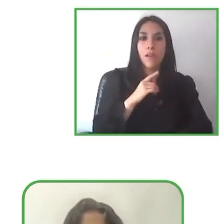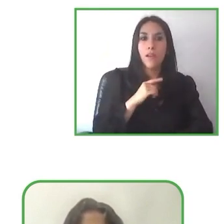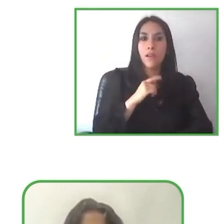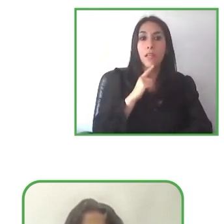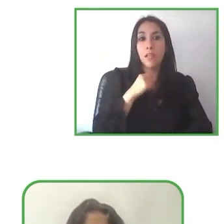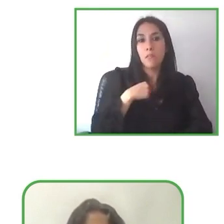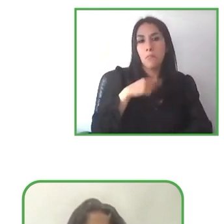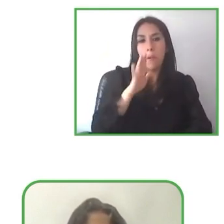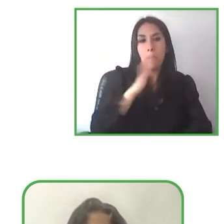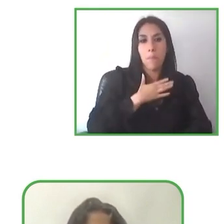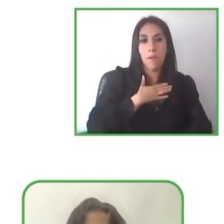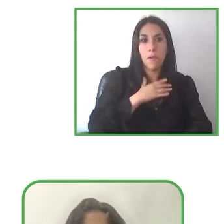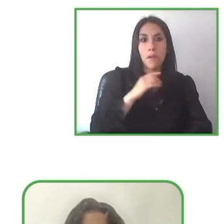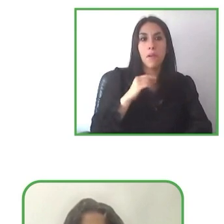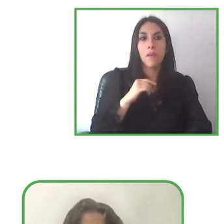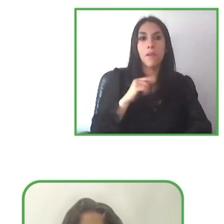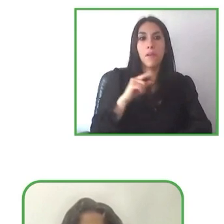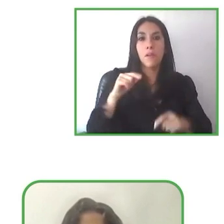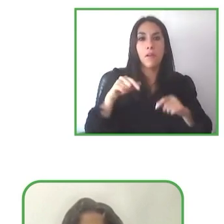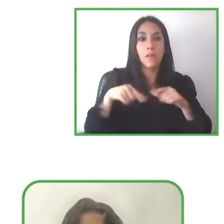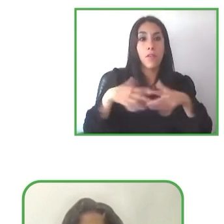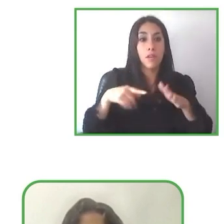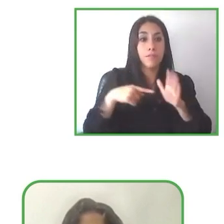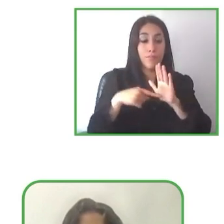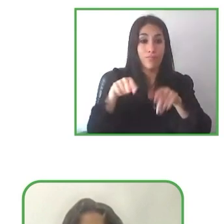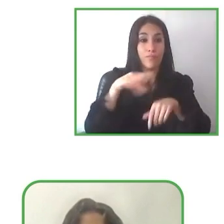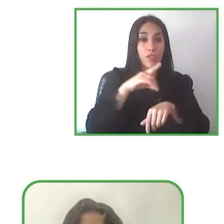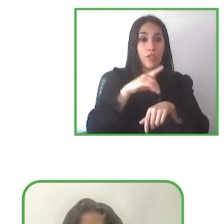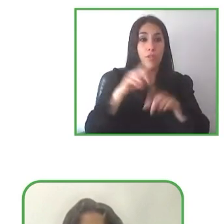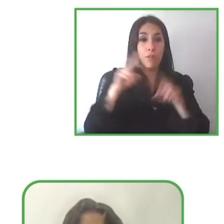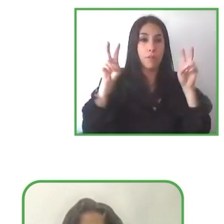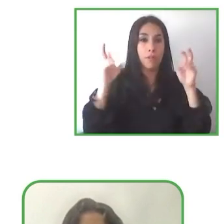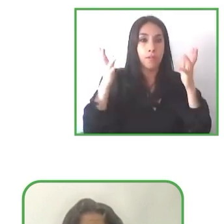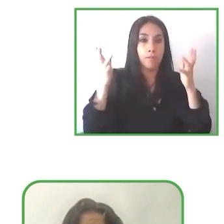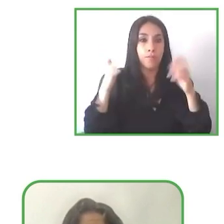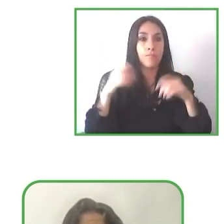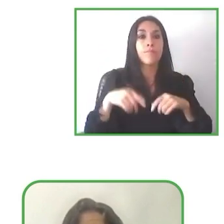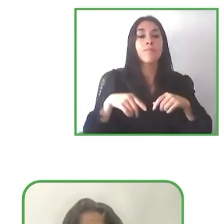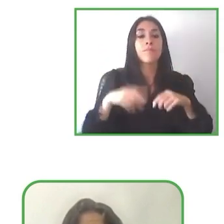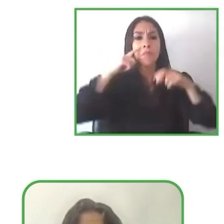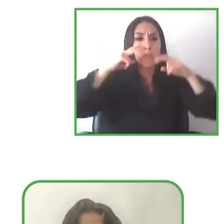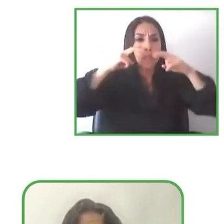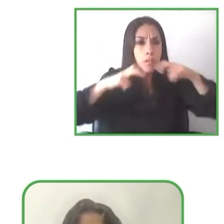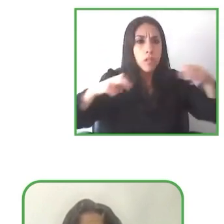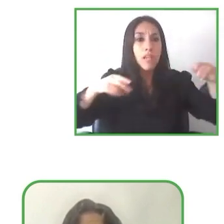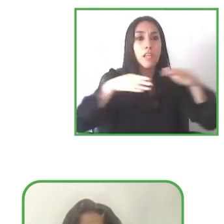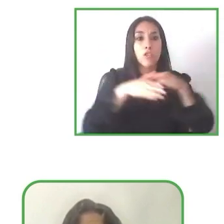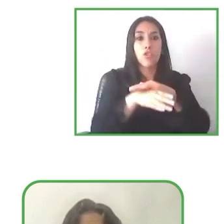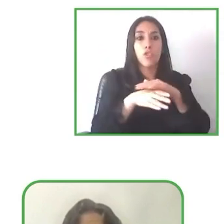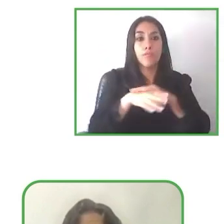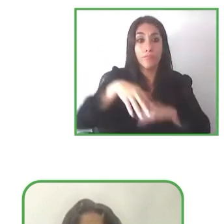was a methodological proposal to analyze the accessibility of protected natural areas.